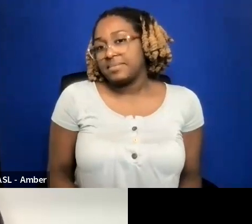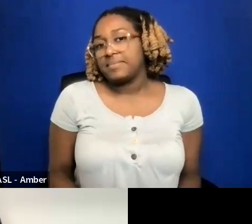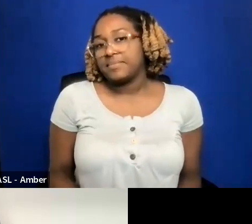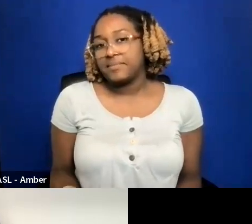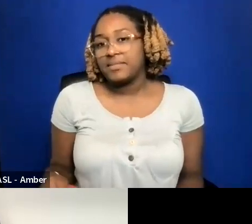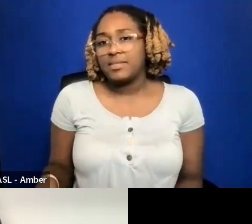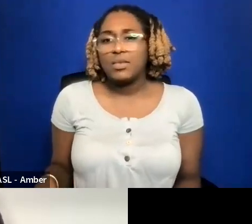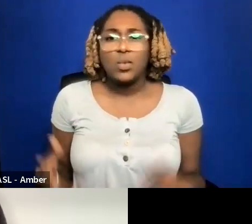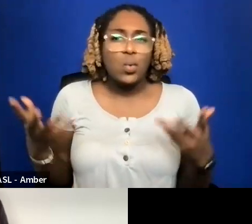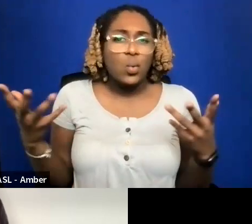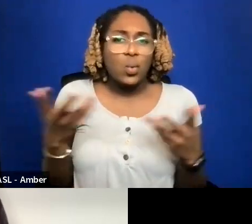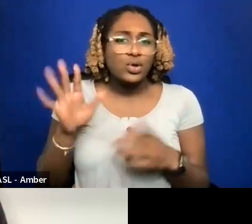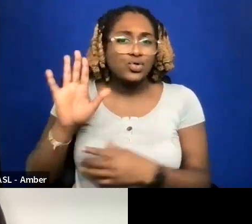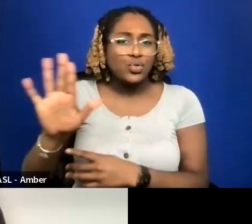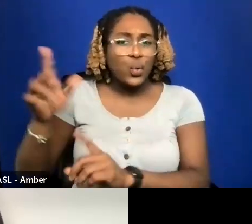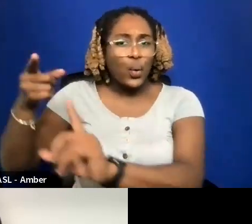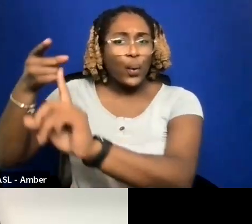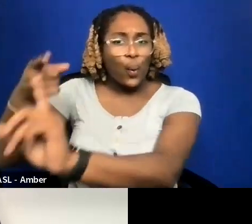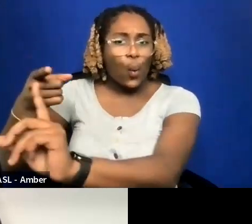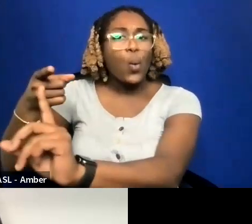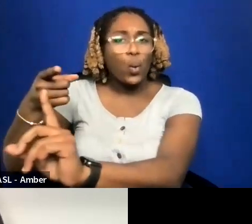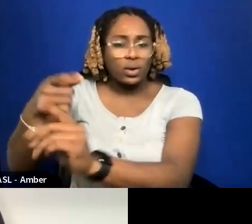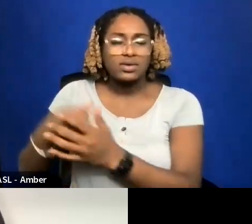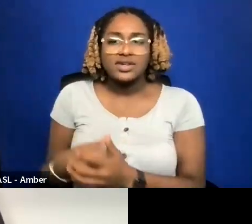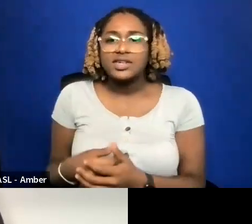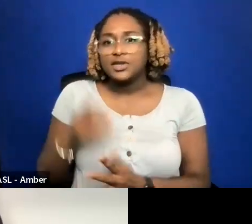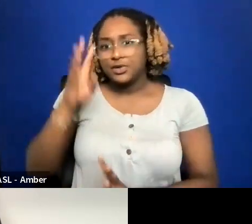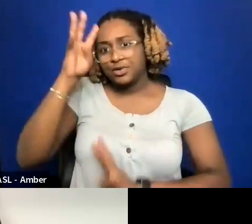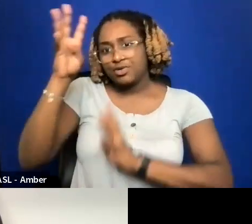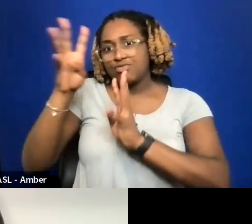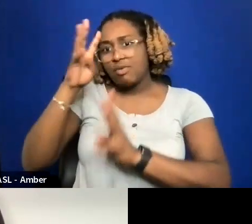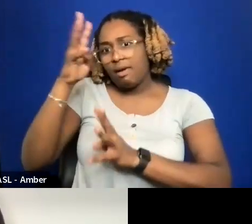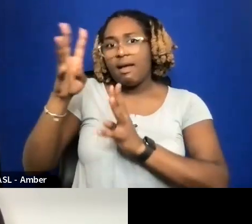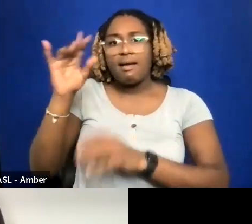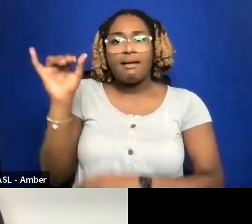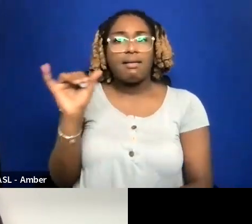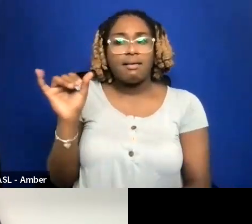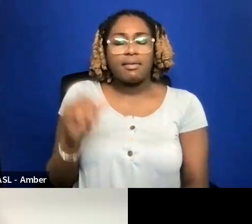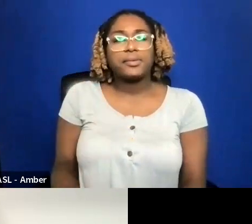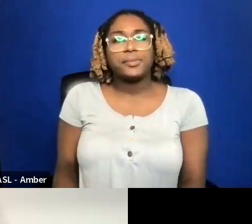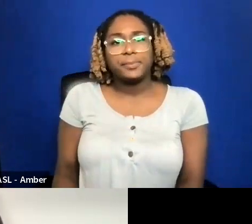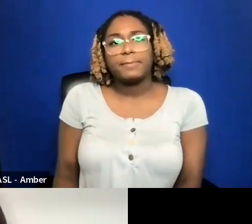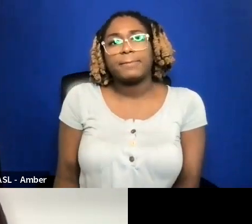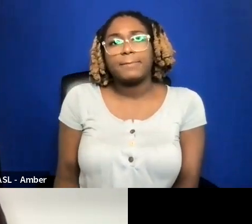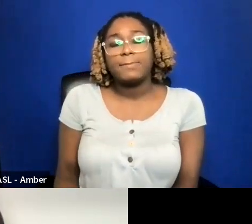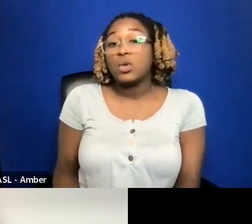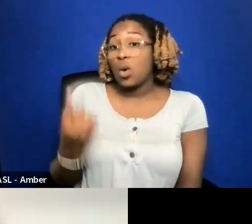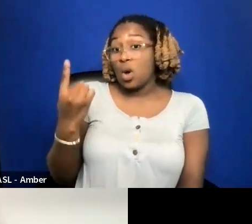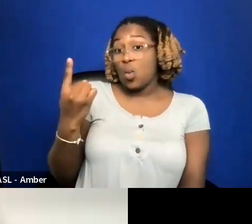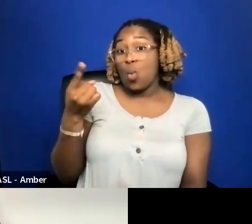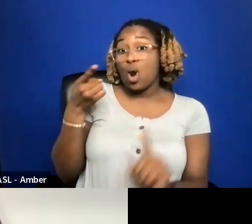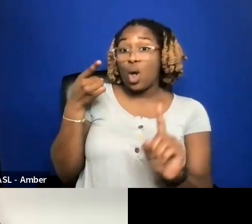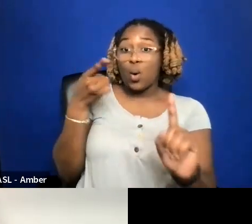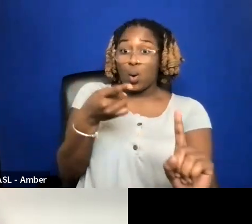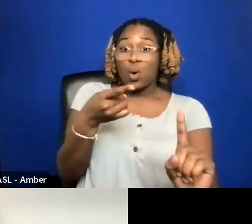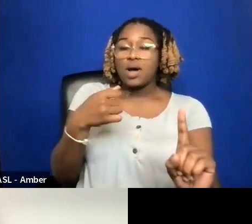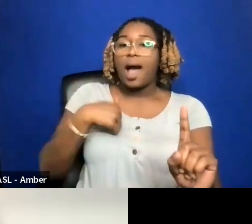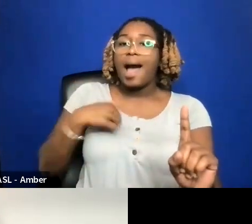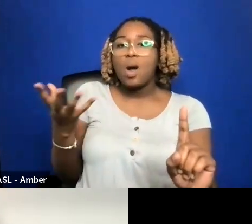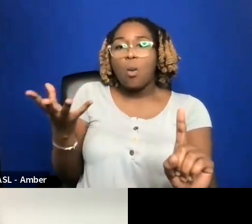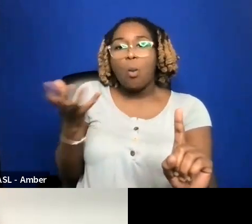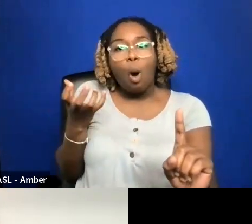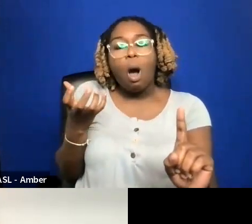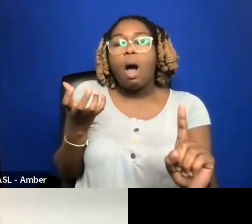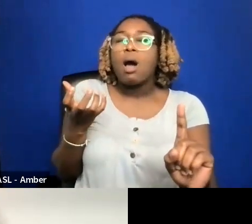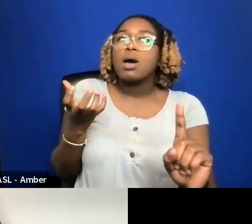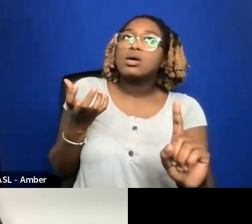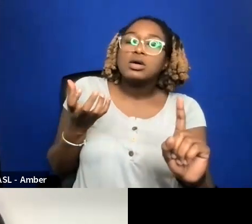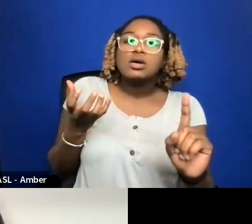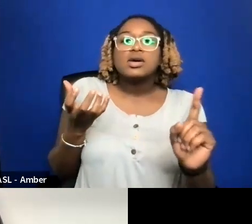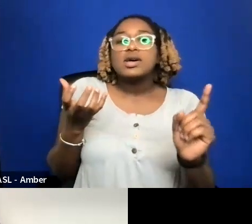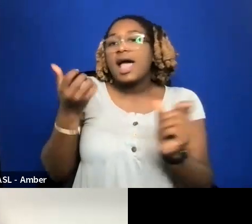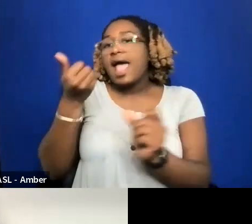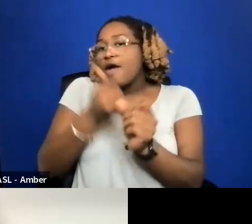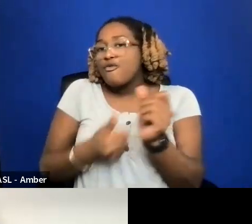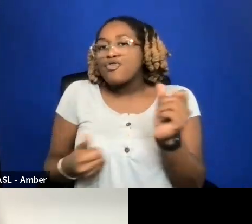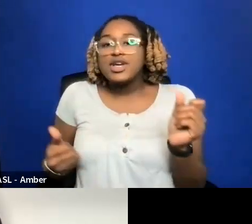AND SO YOU CREATE ONE GOAL OF I WANT TO GET -- I WANT EVERY NURSING SCHOOL TO PROGRAM THIS FILM.